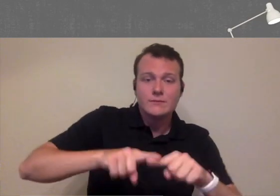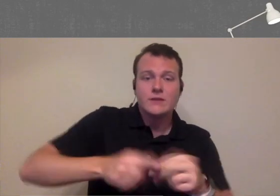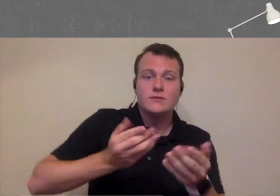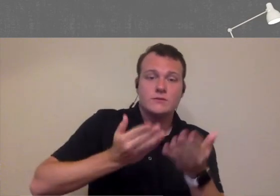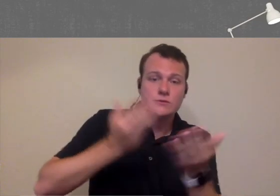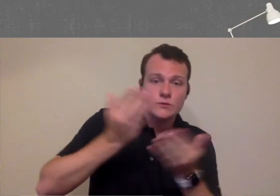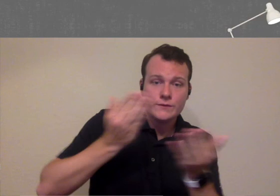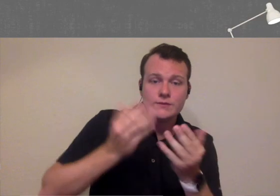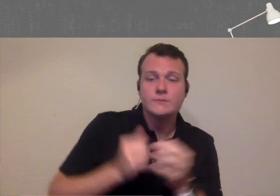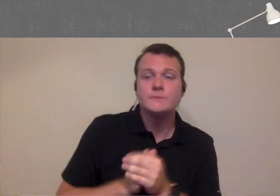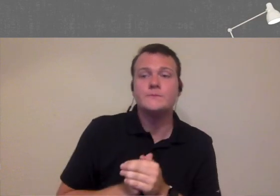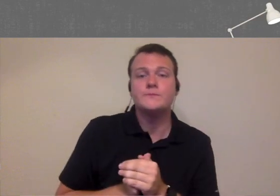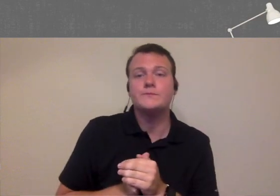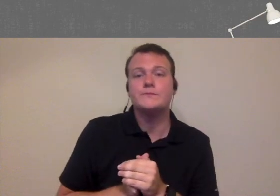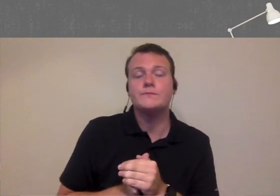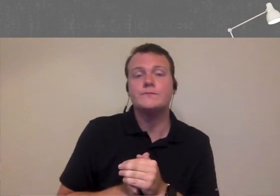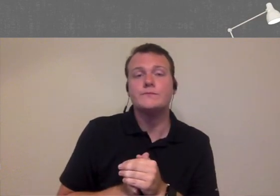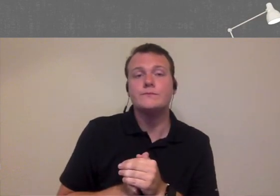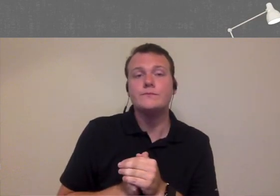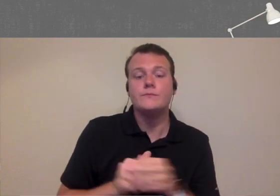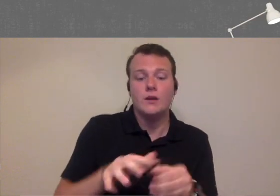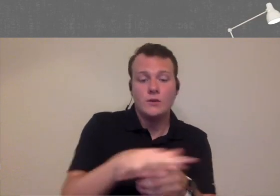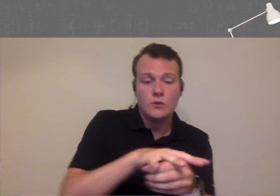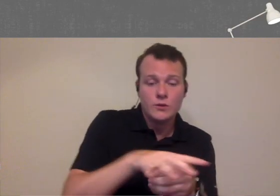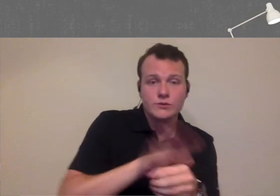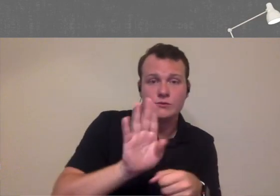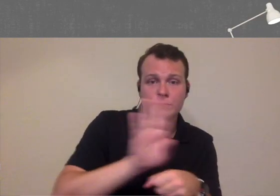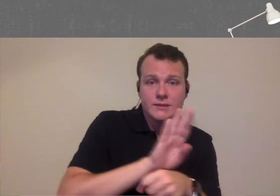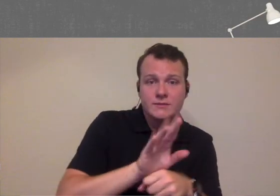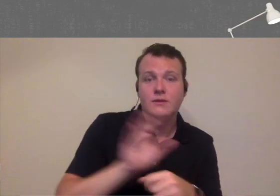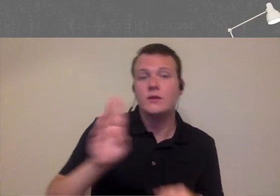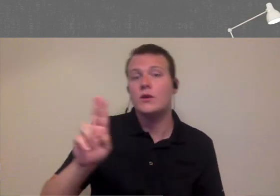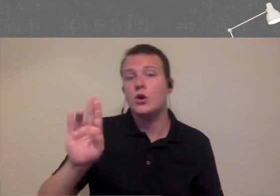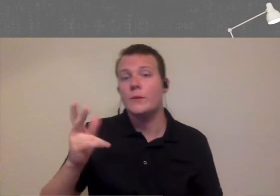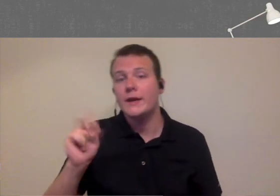types of services you'd be offering the location of your practice if you're